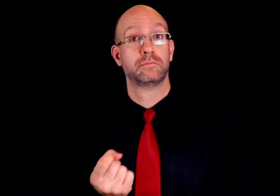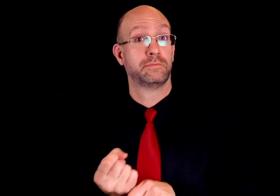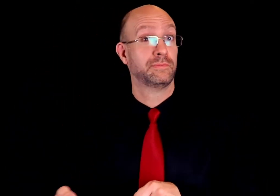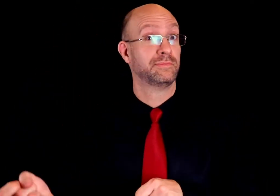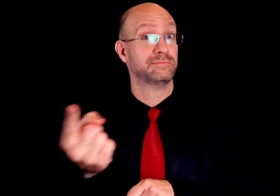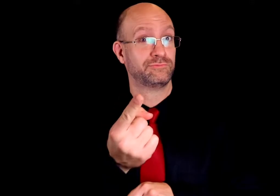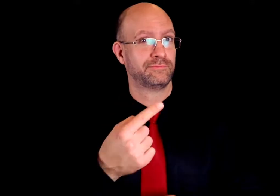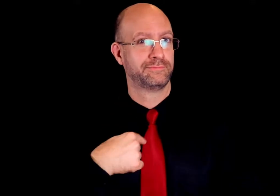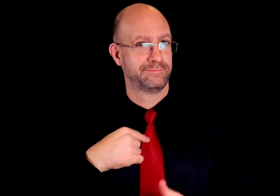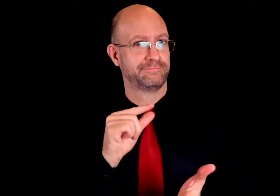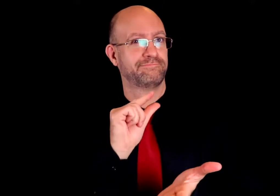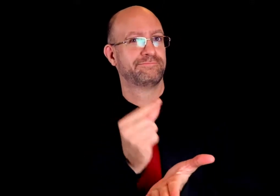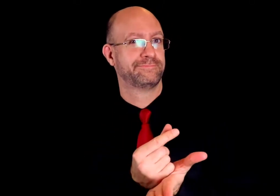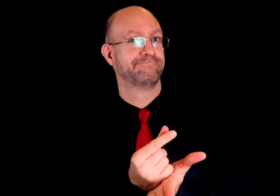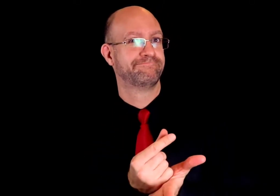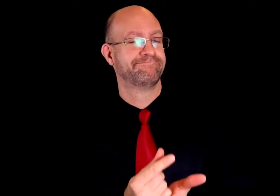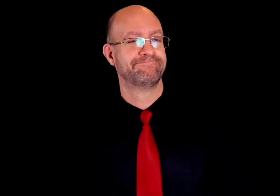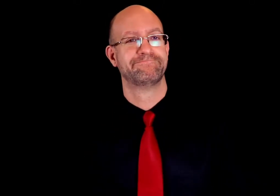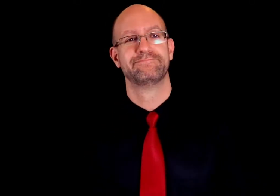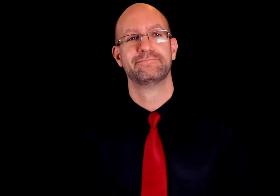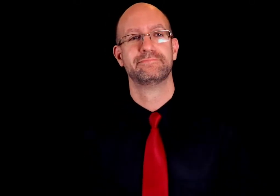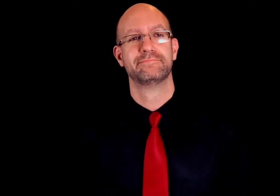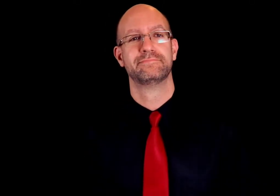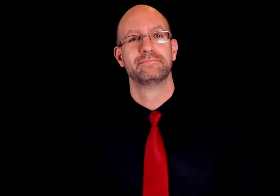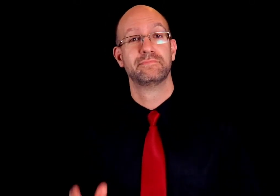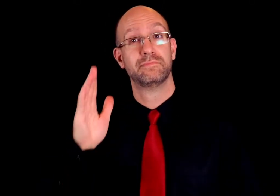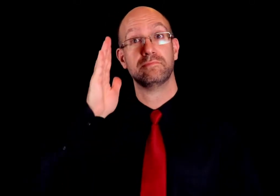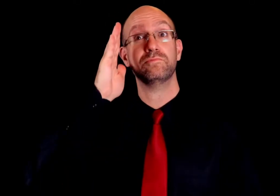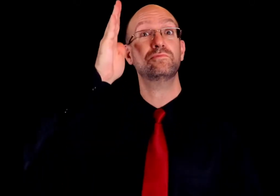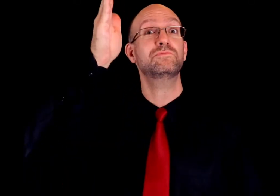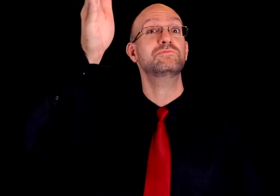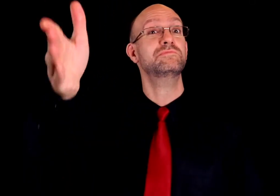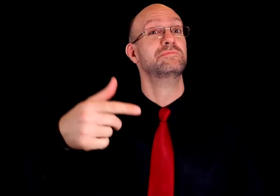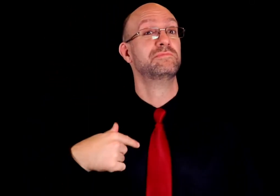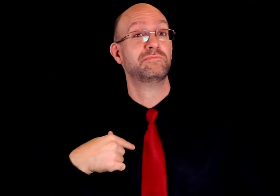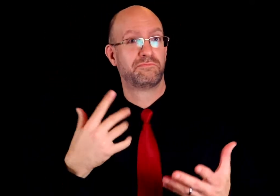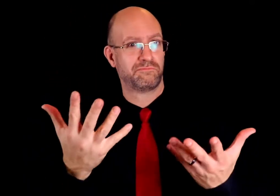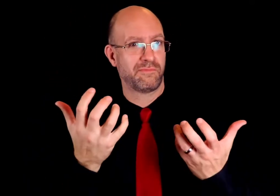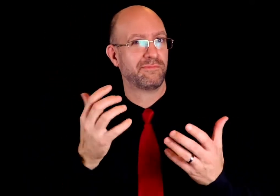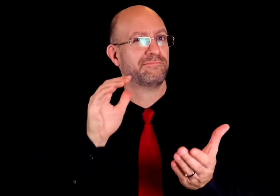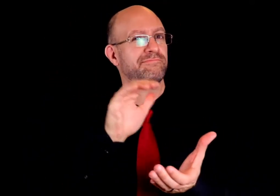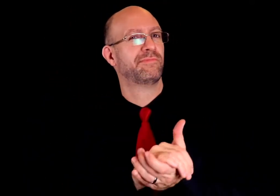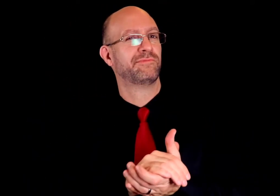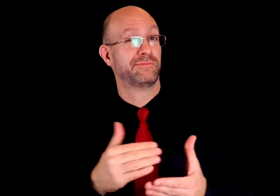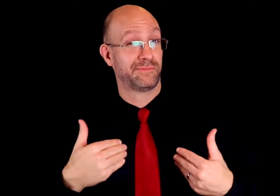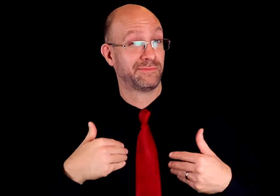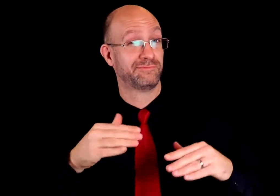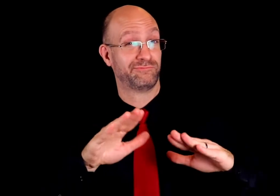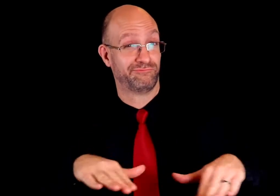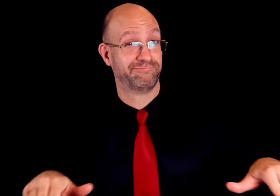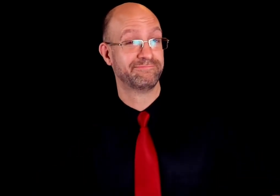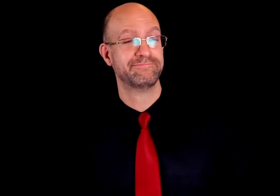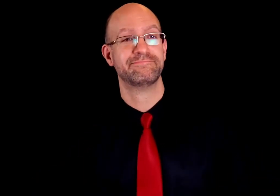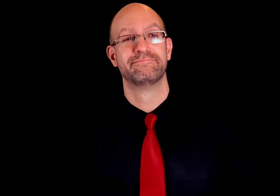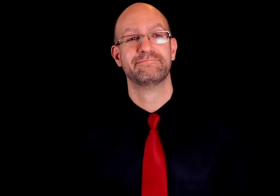NEXT-YEAR I GRADUATE. FUTURE I WANT MARRY HAVE CHILDREN.